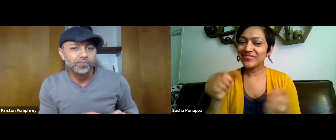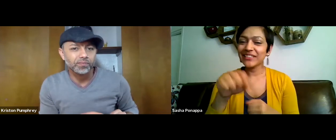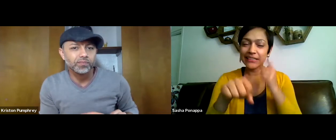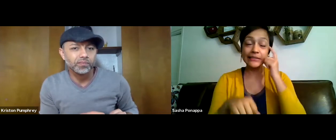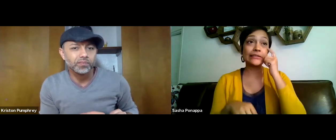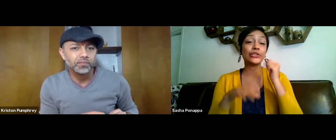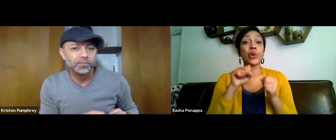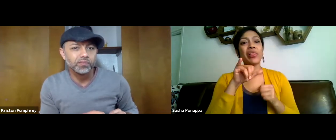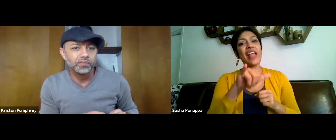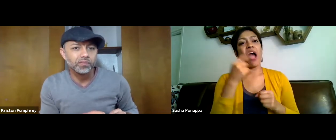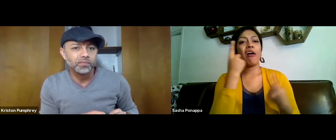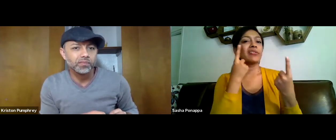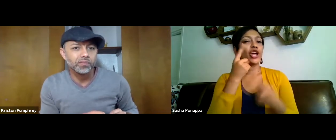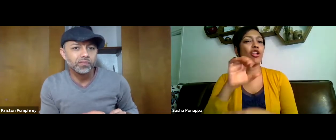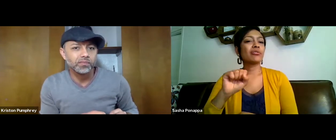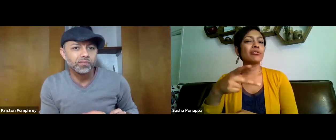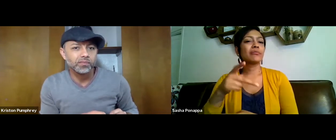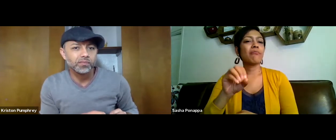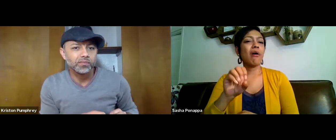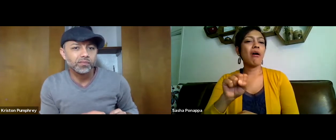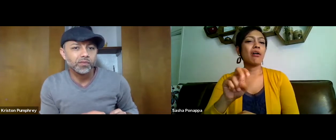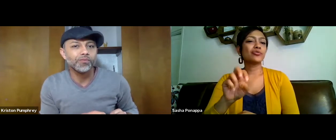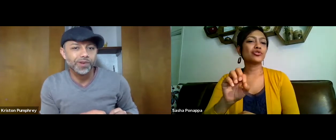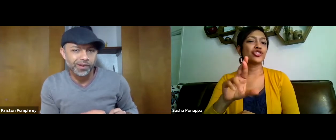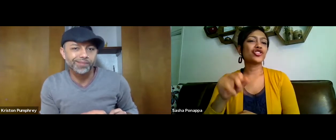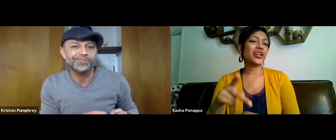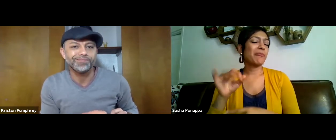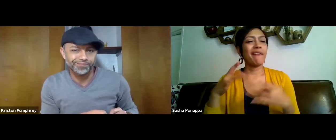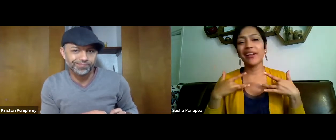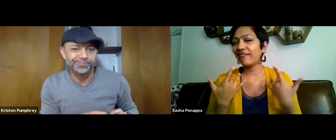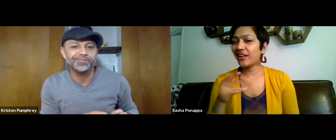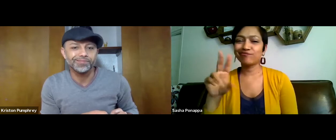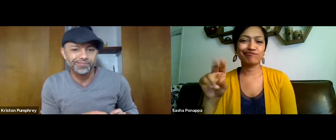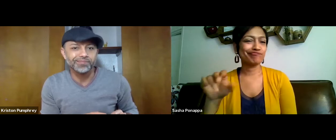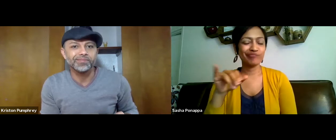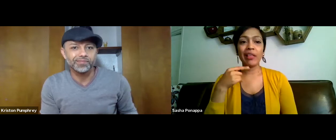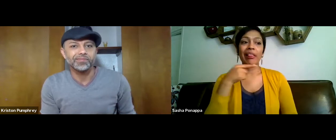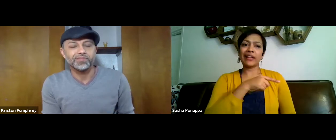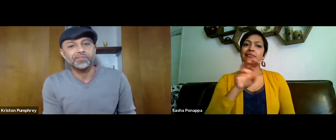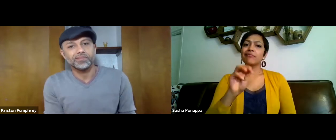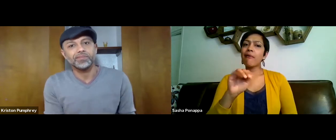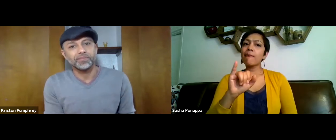Yeah, this wouldn't apply to that case. So if you're considering sponsorship of an event,